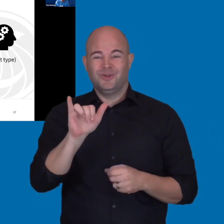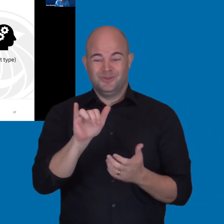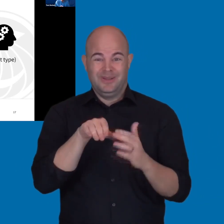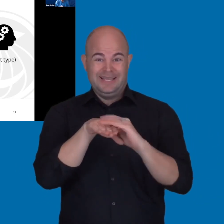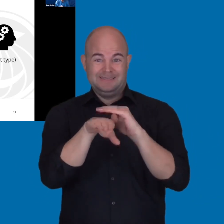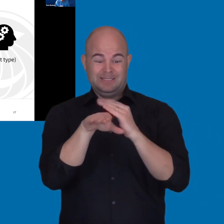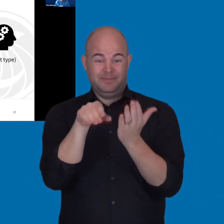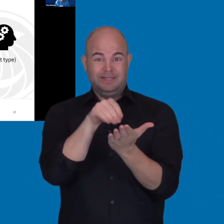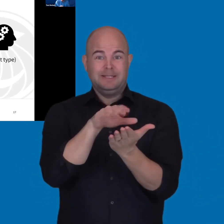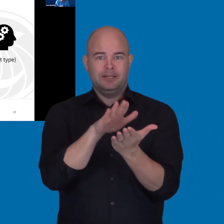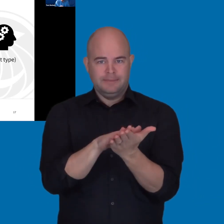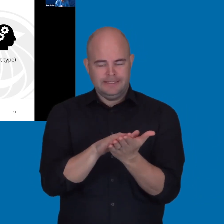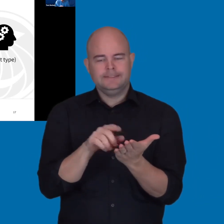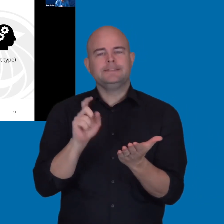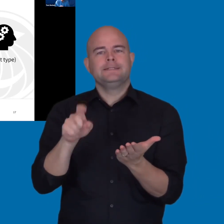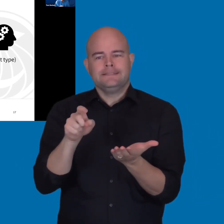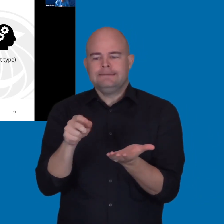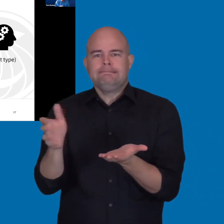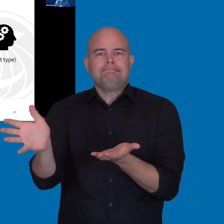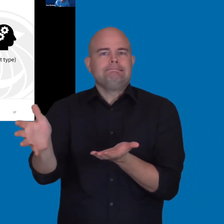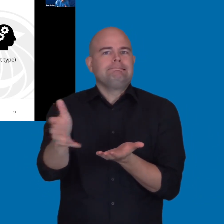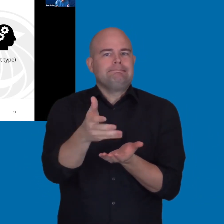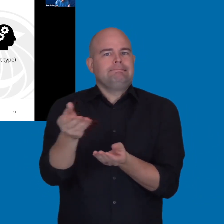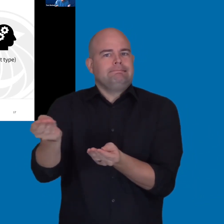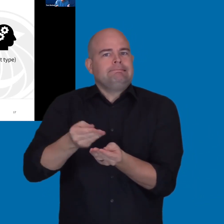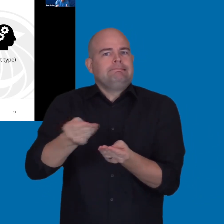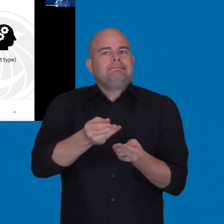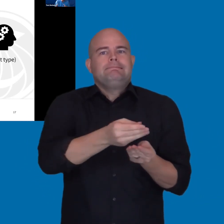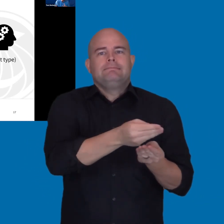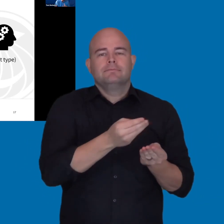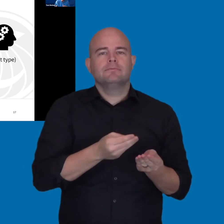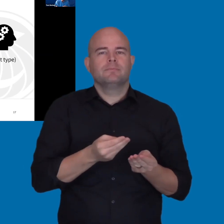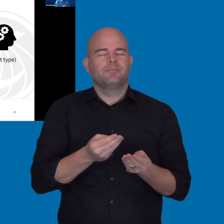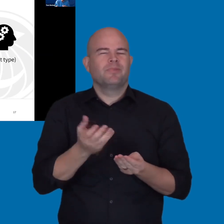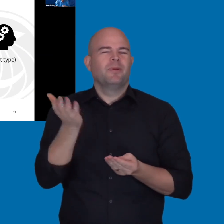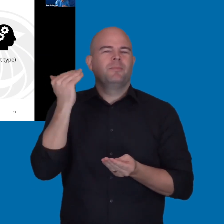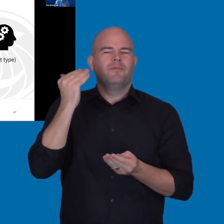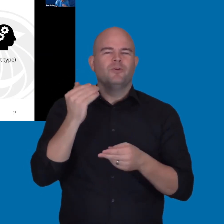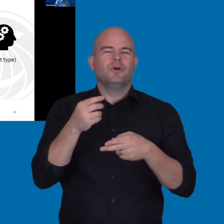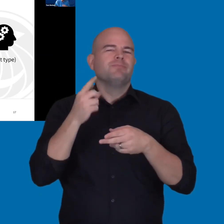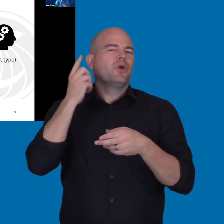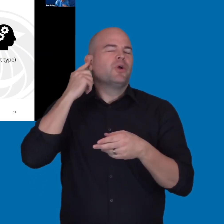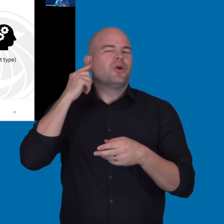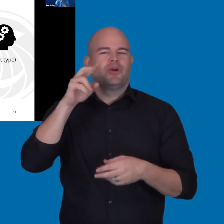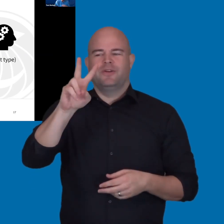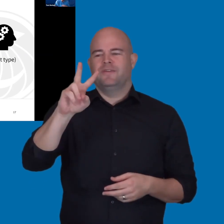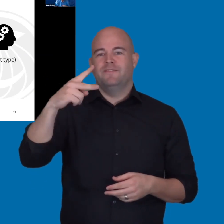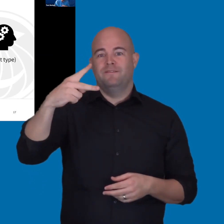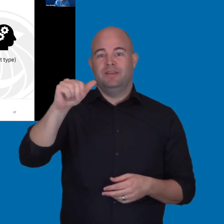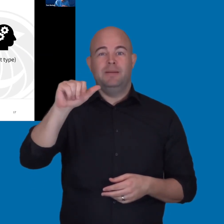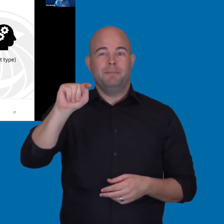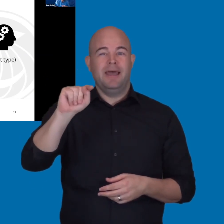at this stage, which is things you may have heard of the term VPAT. Which is a Voluntary Product Accessibility Template,